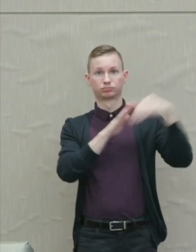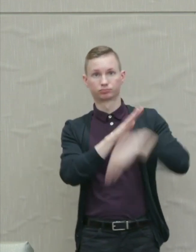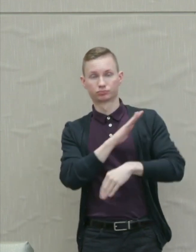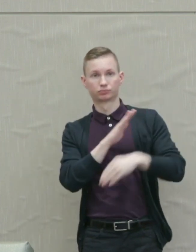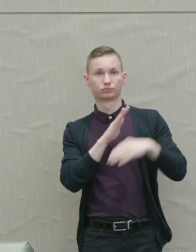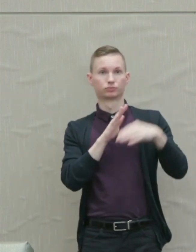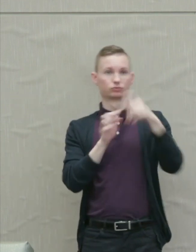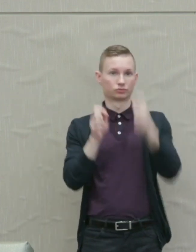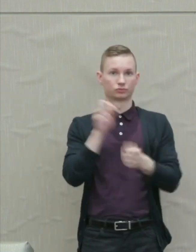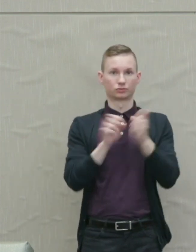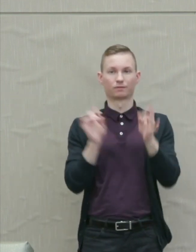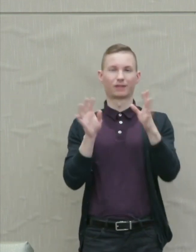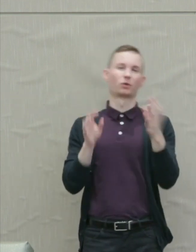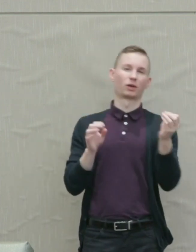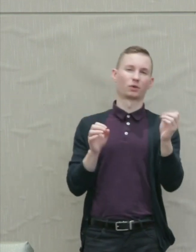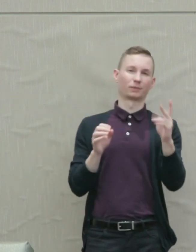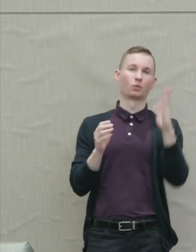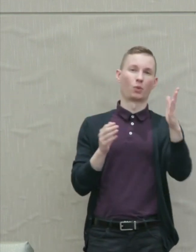So I'm just going to end with one more classical example.